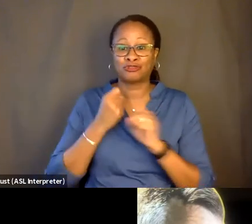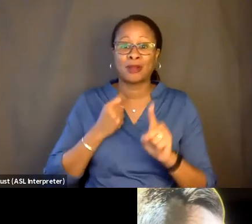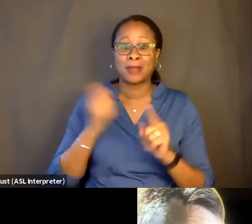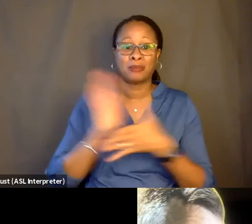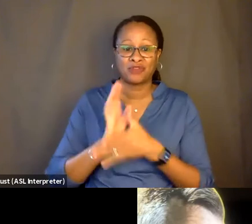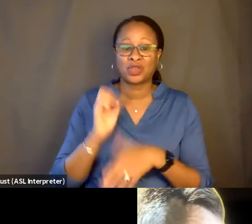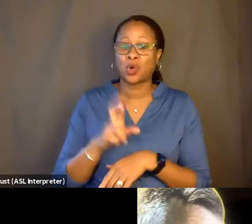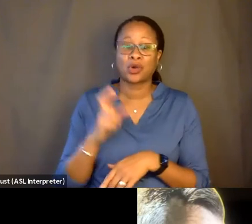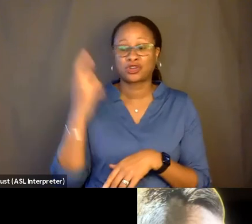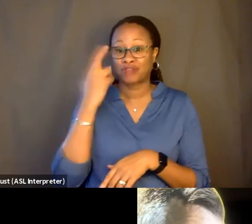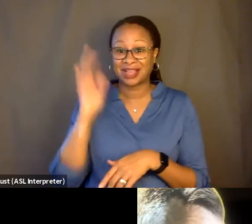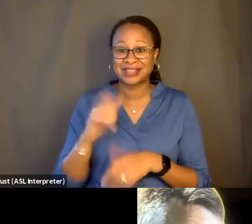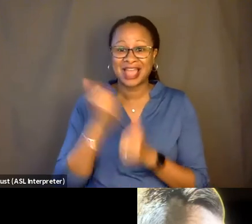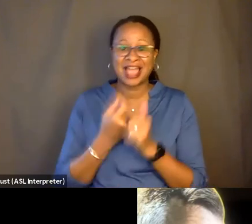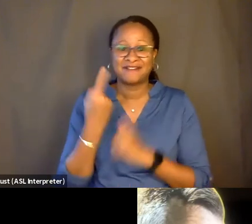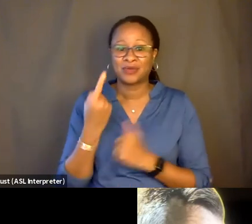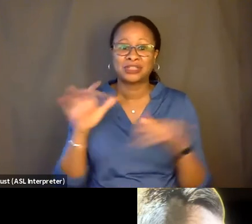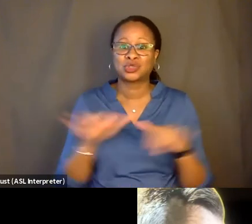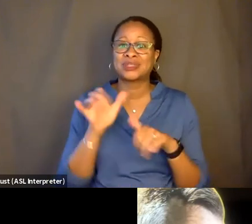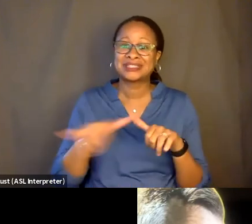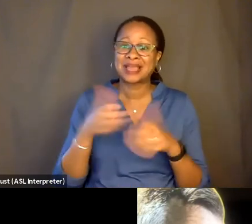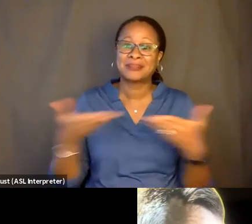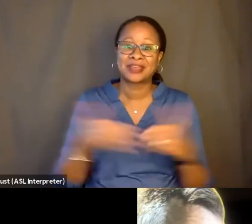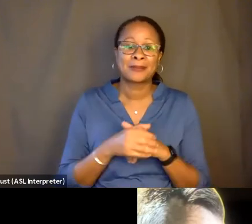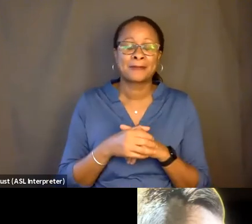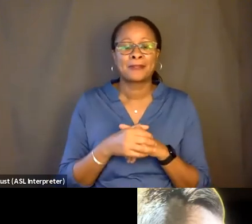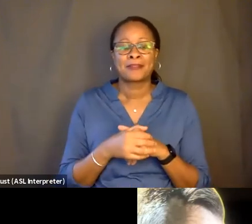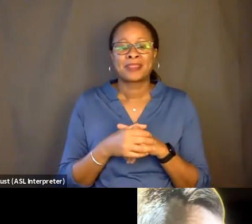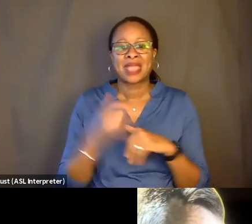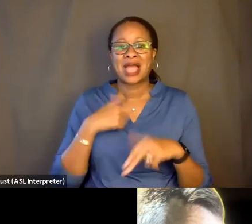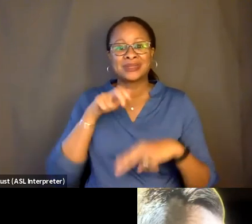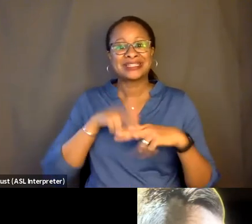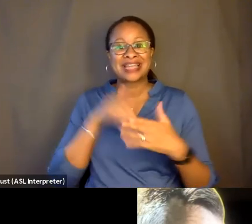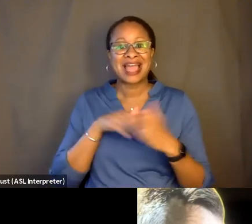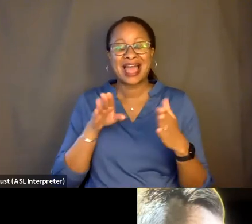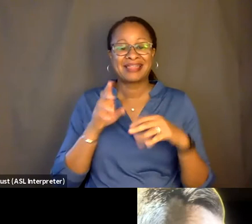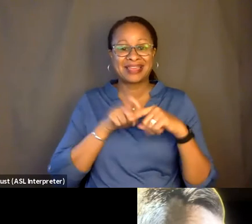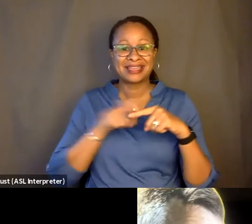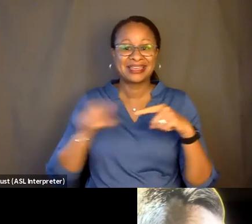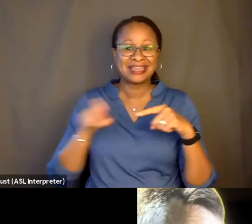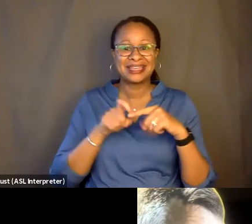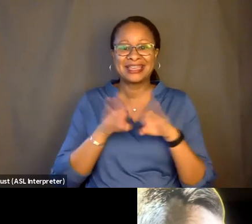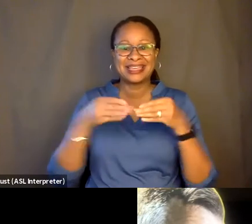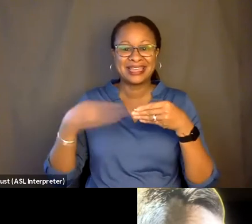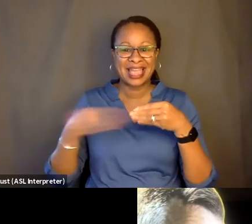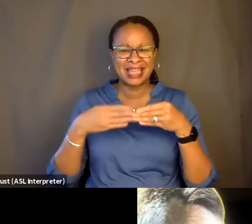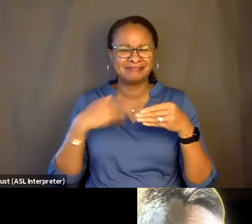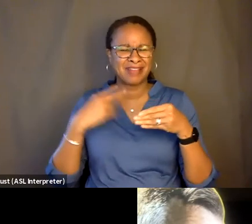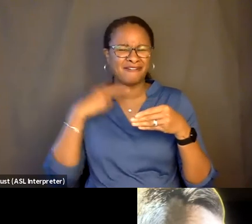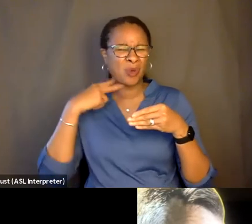and you realize that everybody's kind of doing the same thing. I-- I was sitting at the gate. And I heard a voice. And I was like, I know that voice from somewhere, but where?